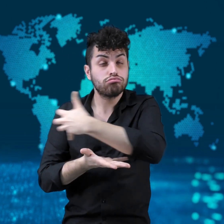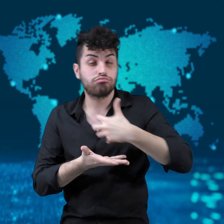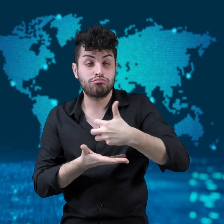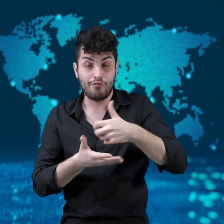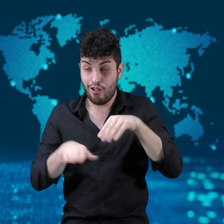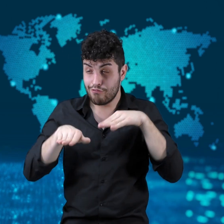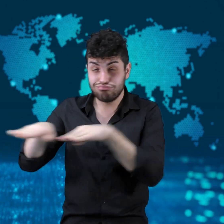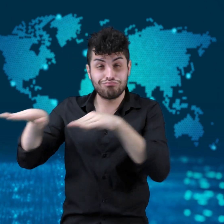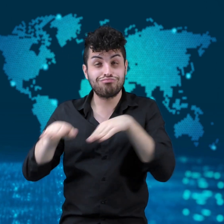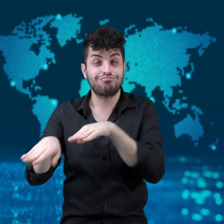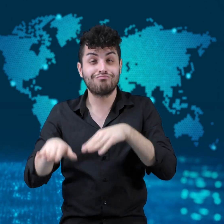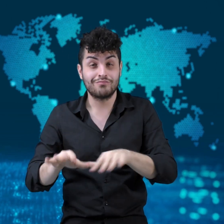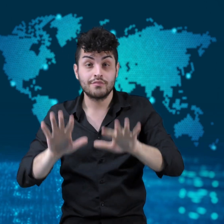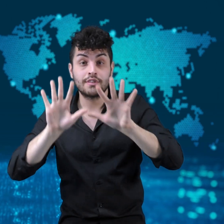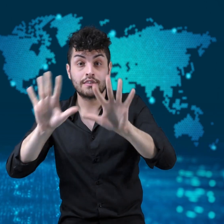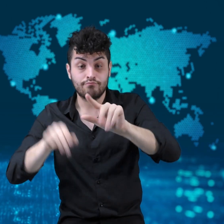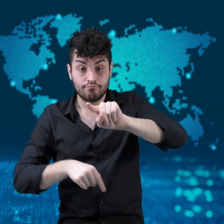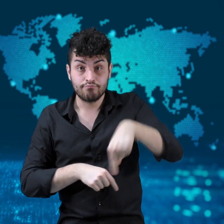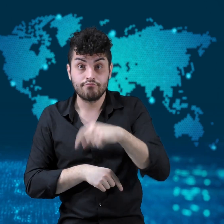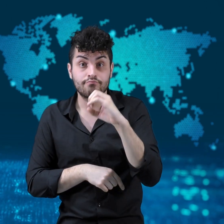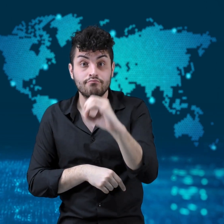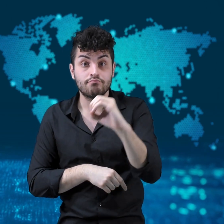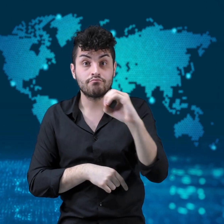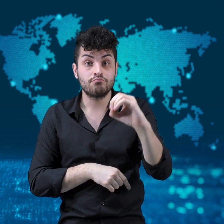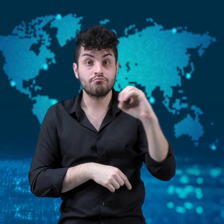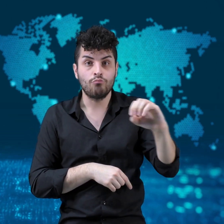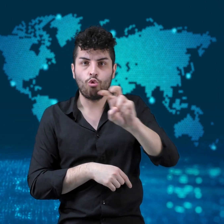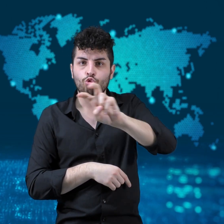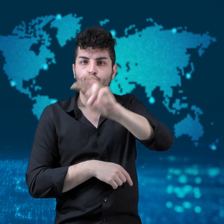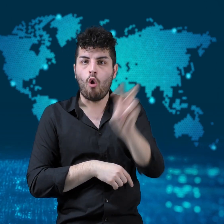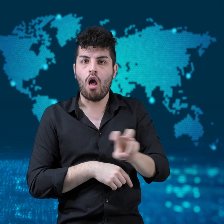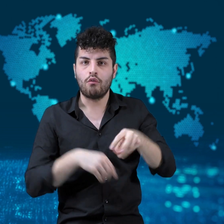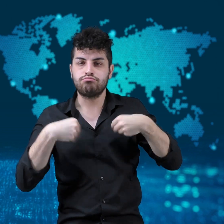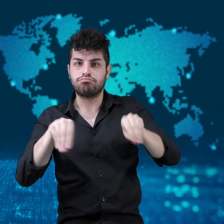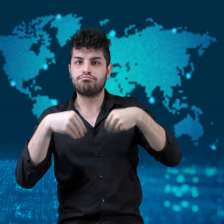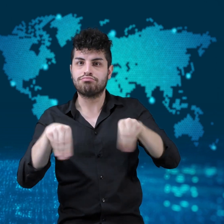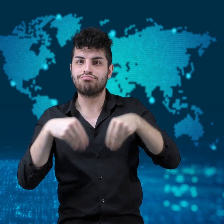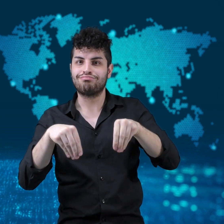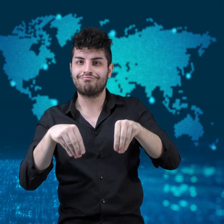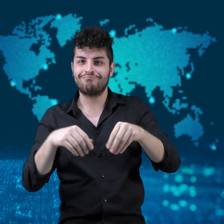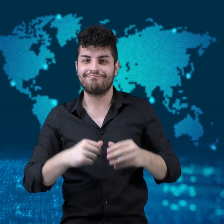The “event” led to around $10,000 in sales.